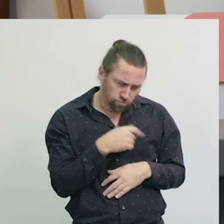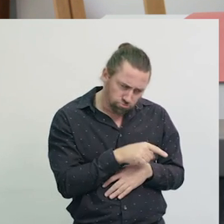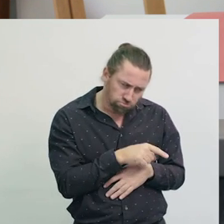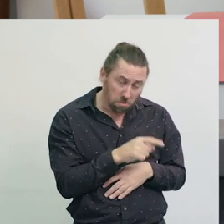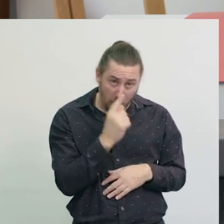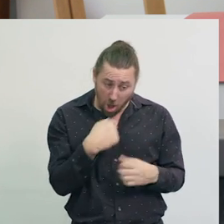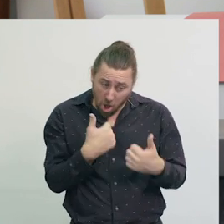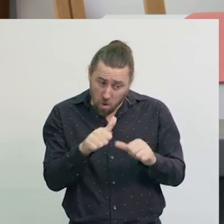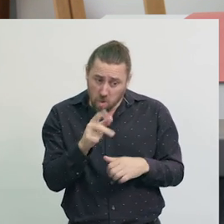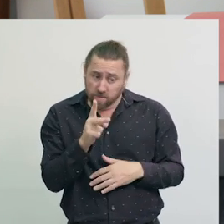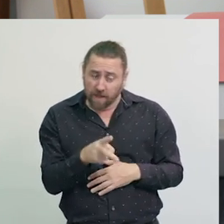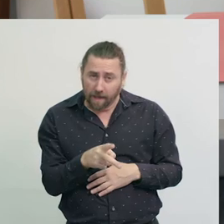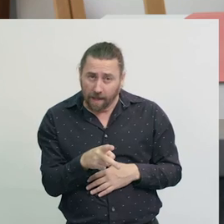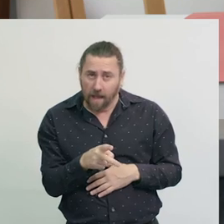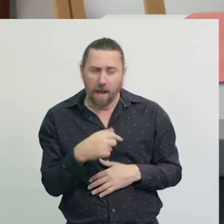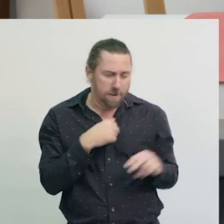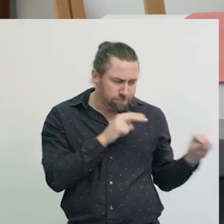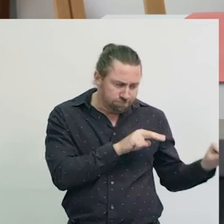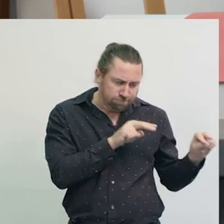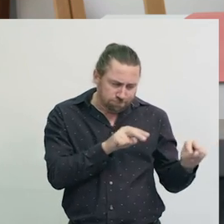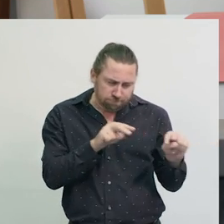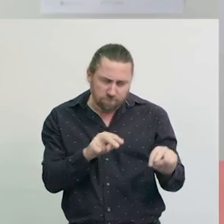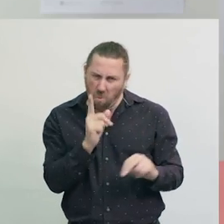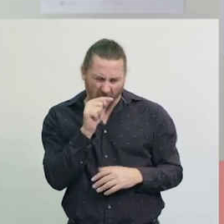that’s working scientifically.